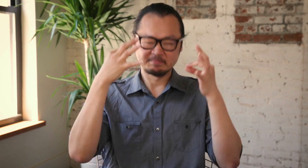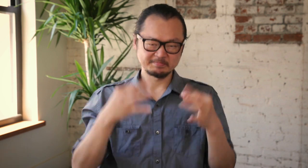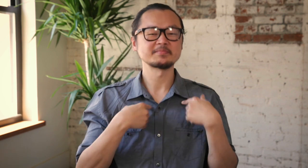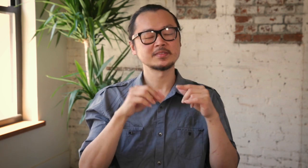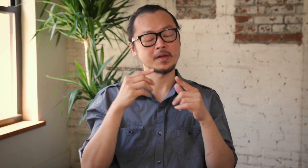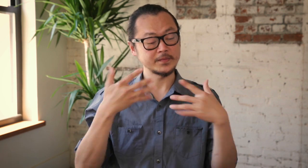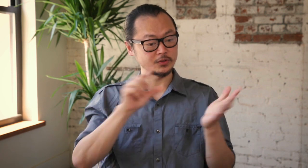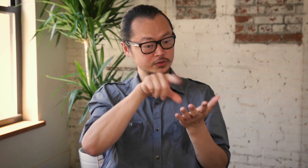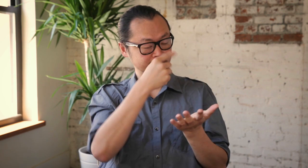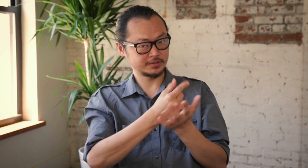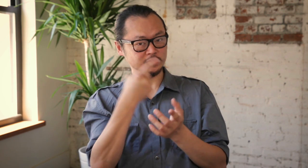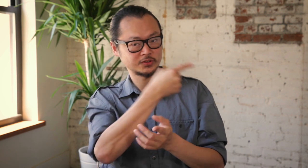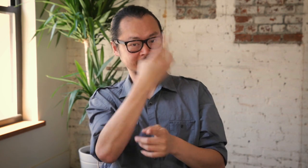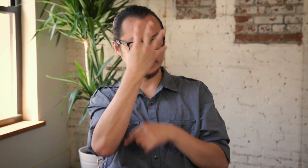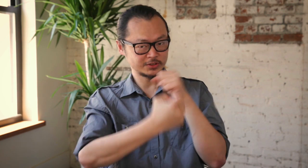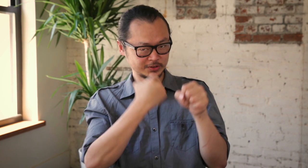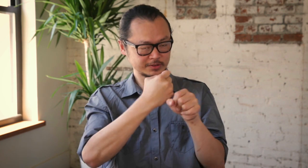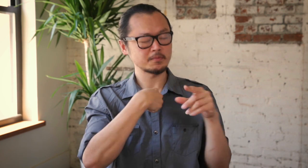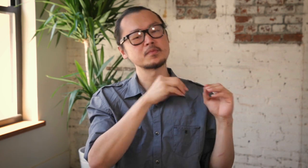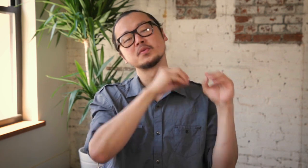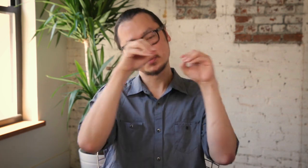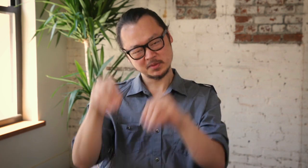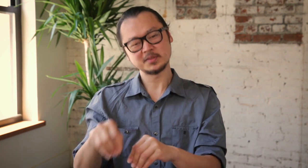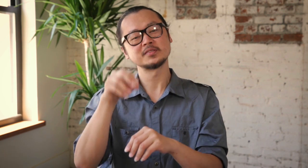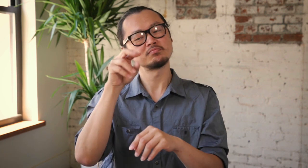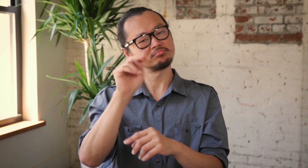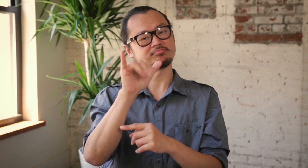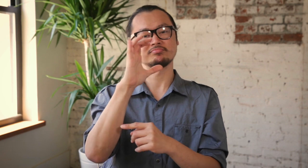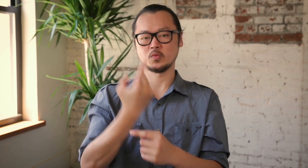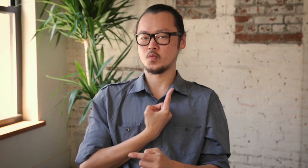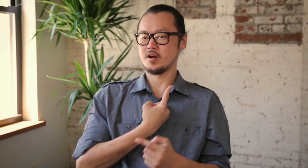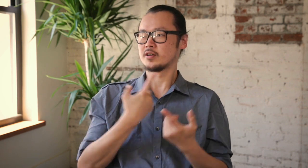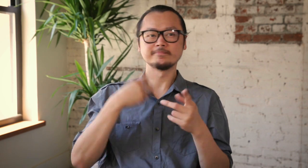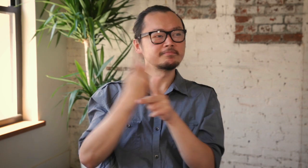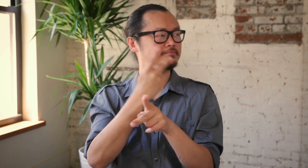And so after graduation I moved out, alone, to the city.